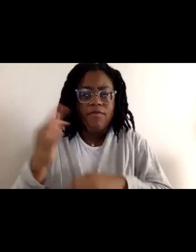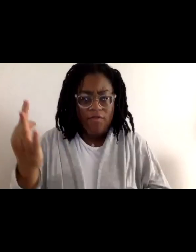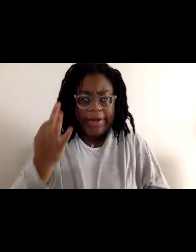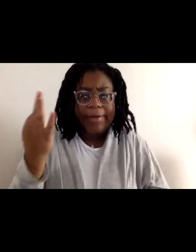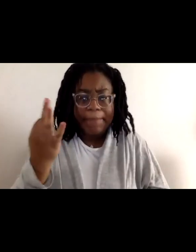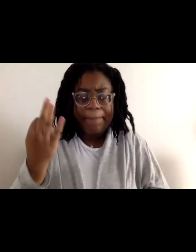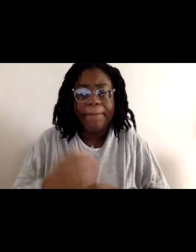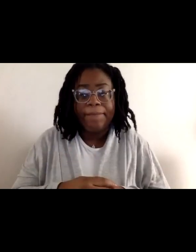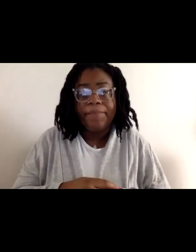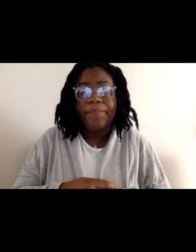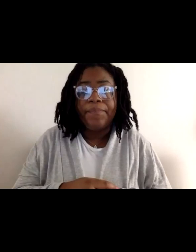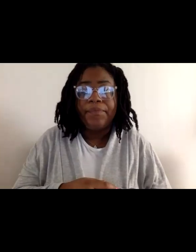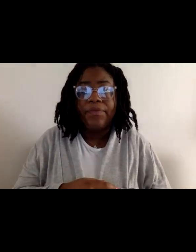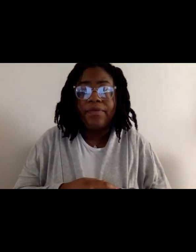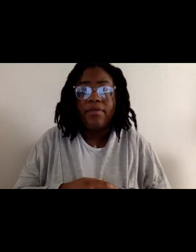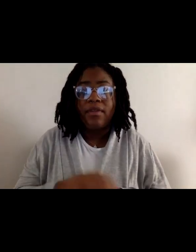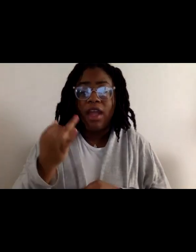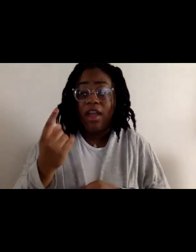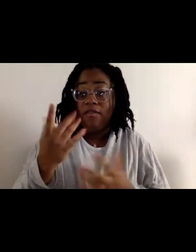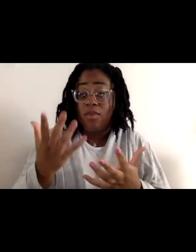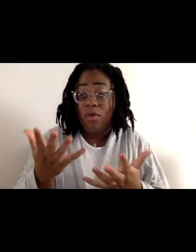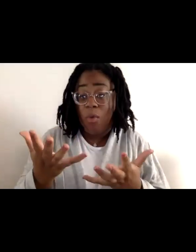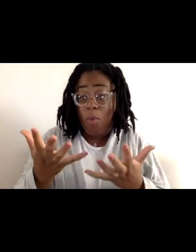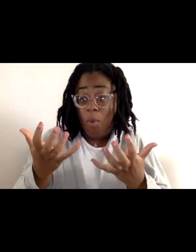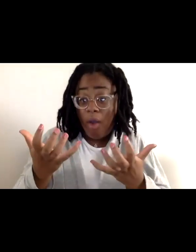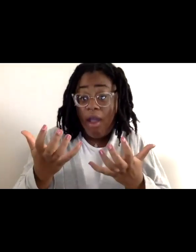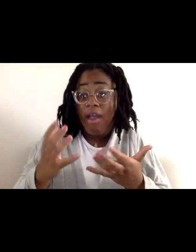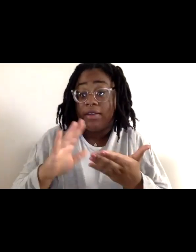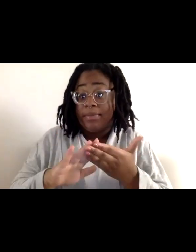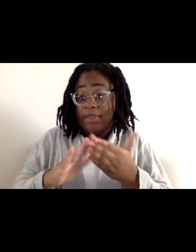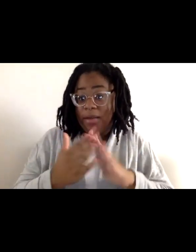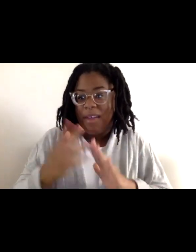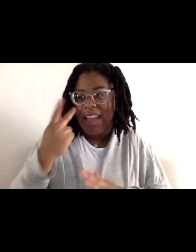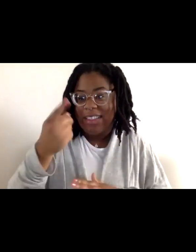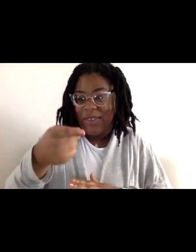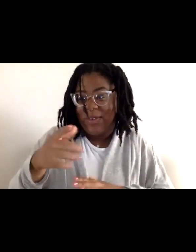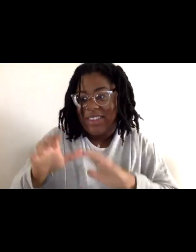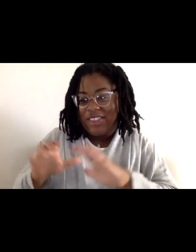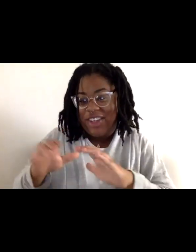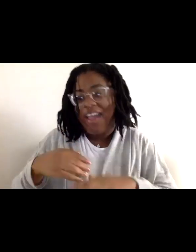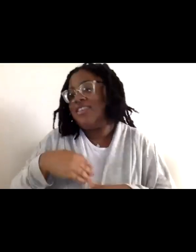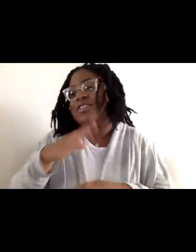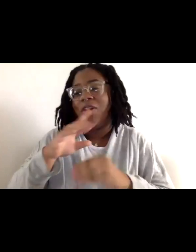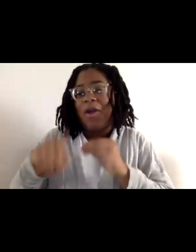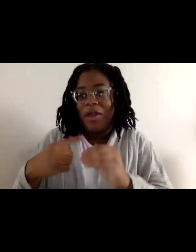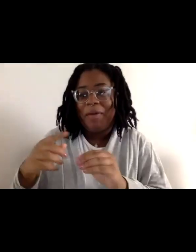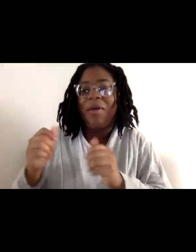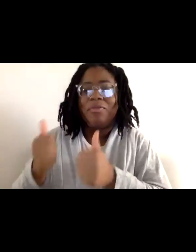A couple of things, if you wanna be in community, I already see people in the chat, and they're talking to each other. So feel free to continue to do that.